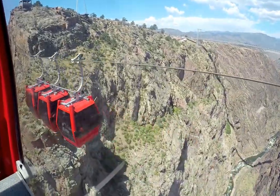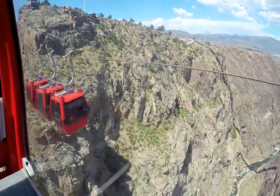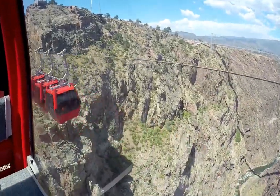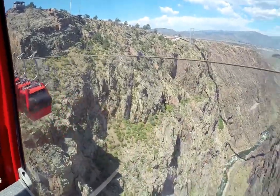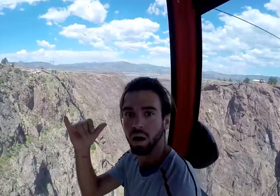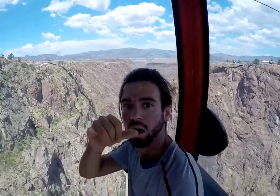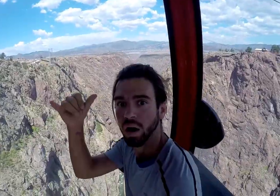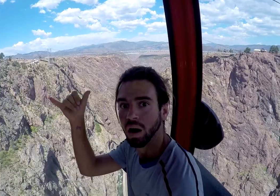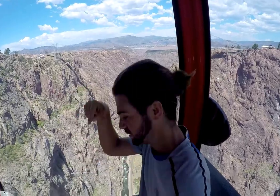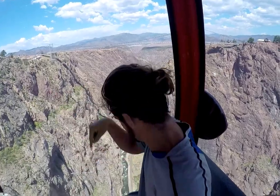Woah that's pretty deep!